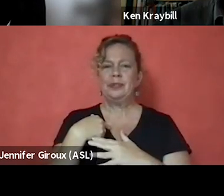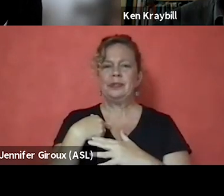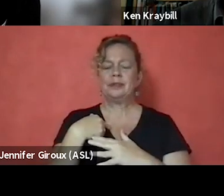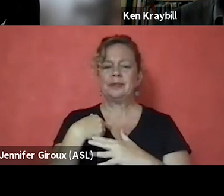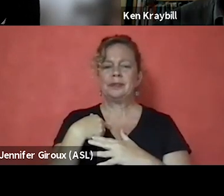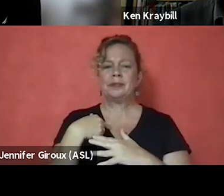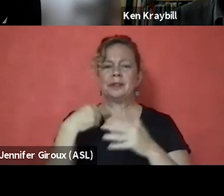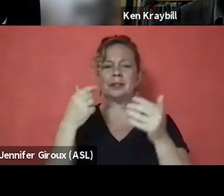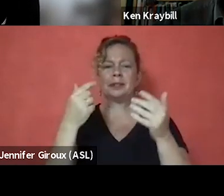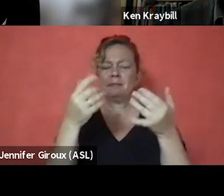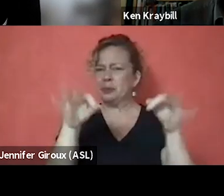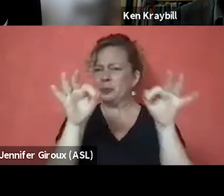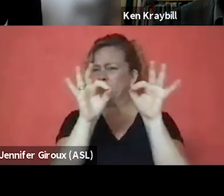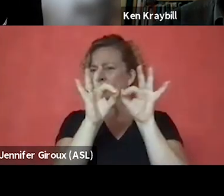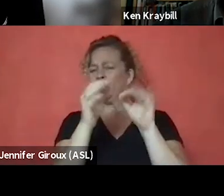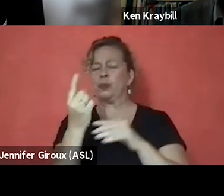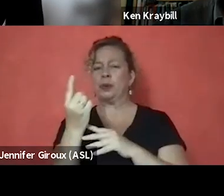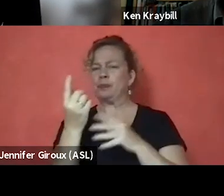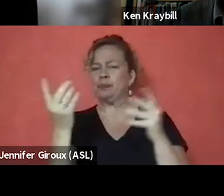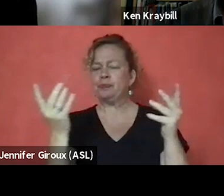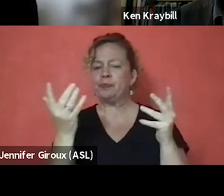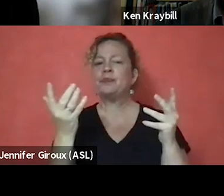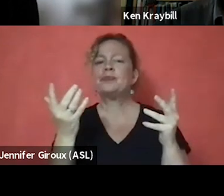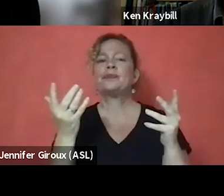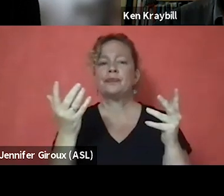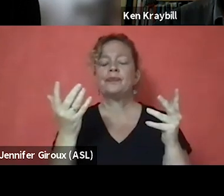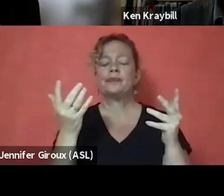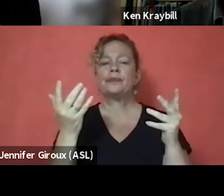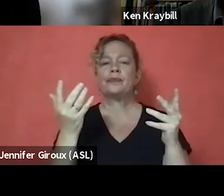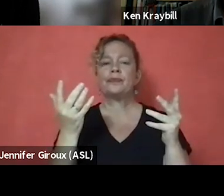is that after I entered treatment